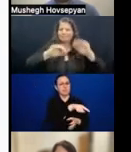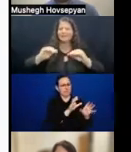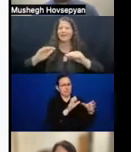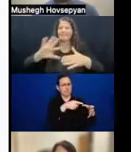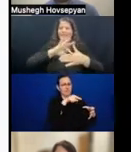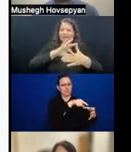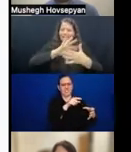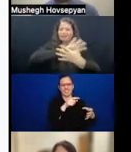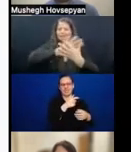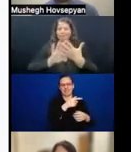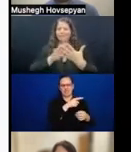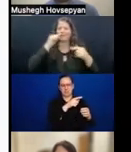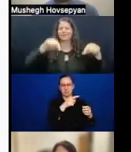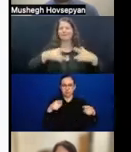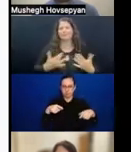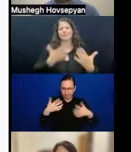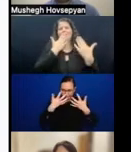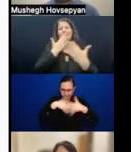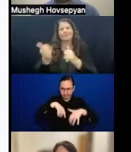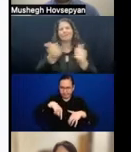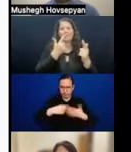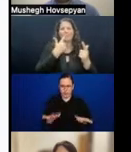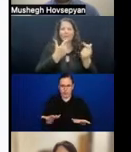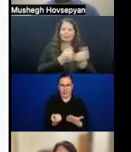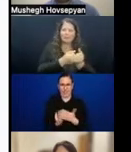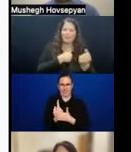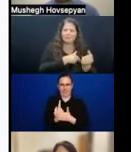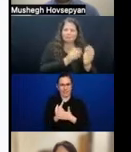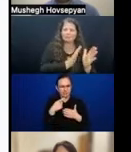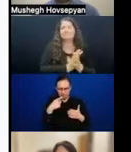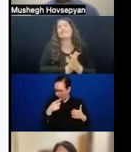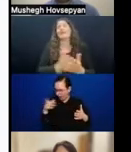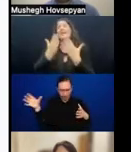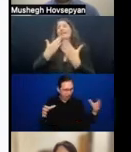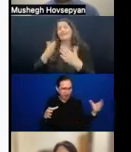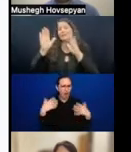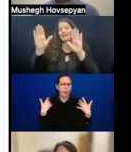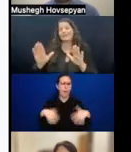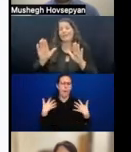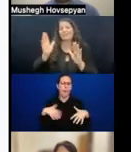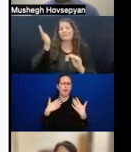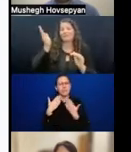So thank you so much for everyone who are with us. Thanks to the amazing speakers who we will hear from shortly who are participating